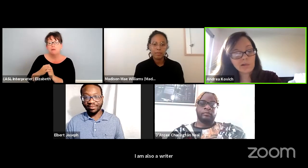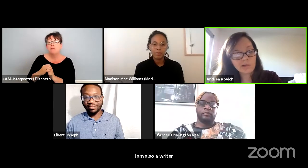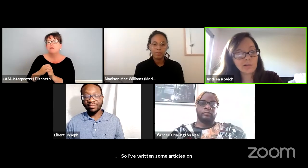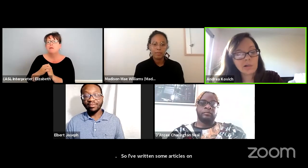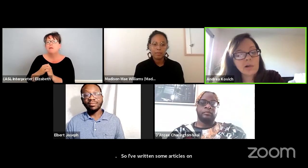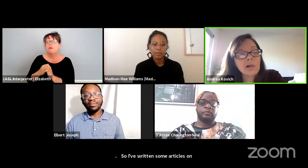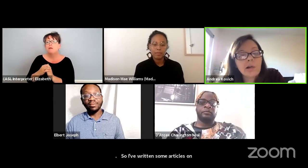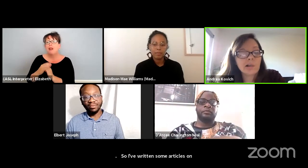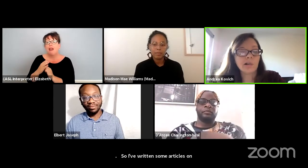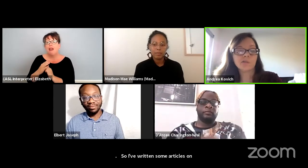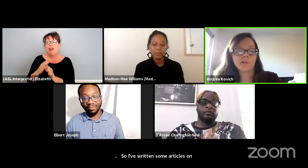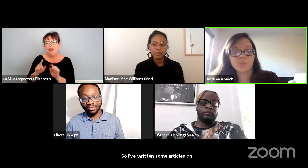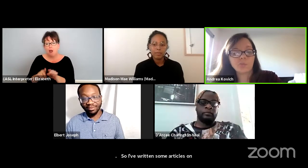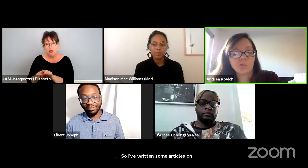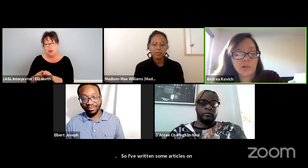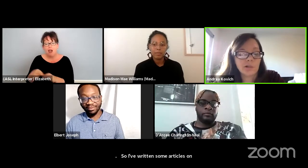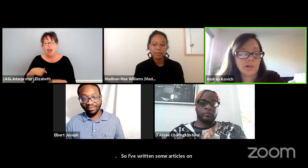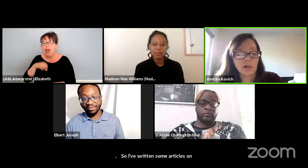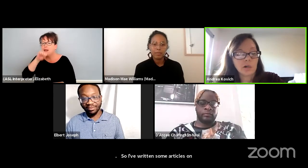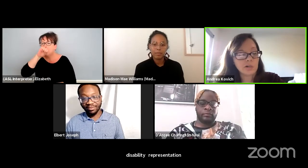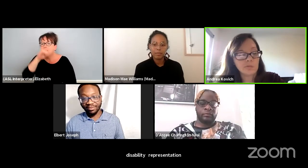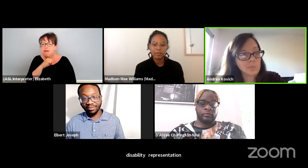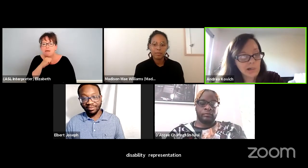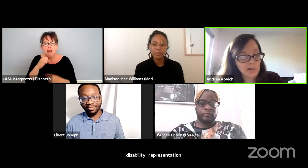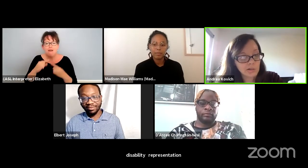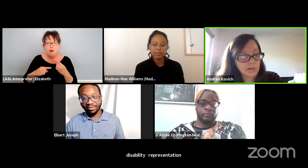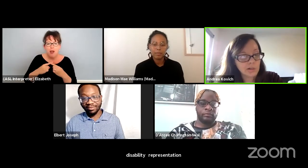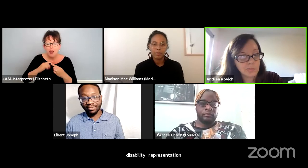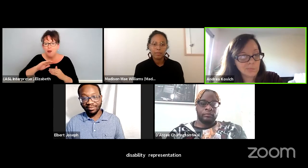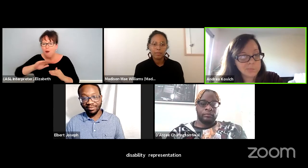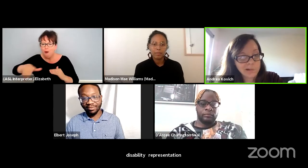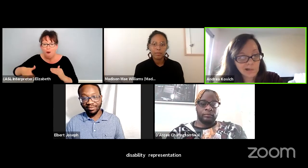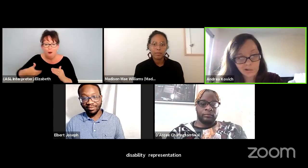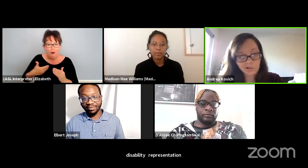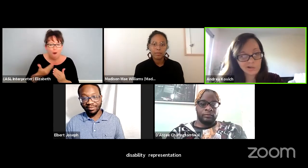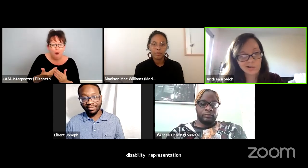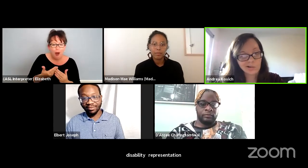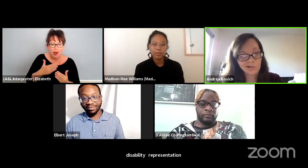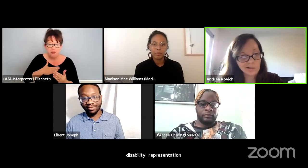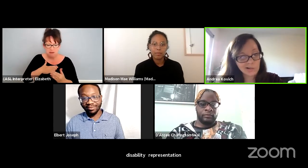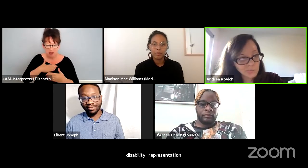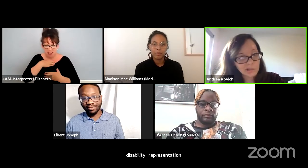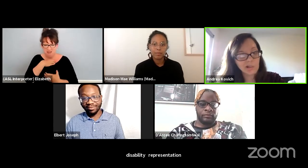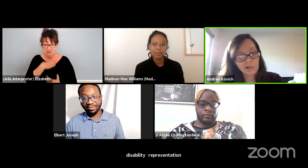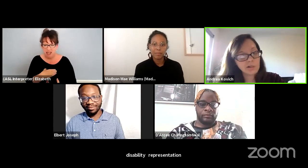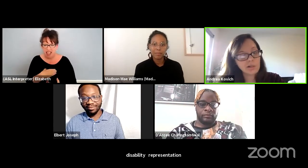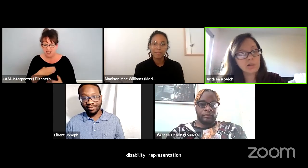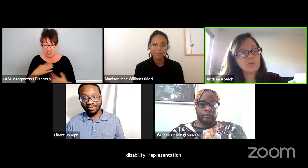and I love it when all of my passions can come together